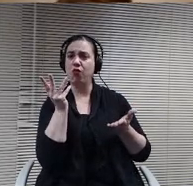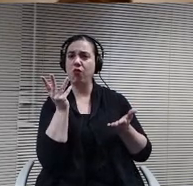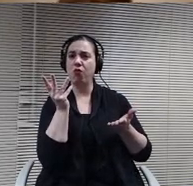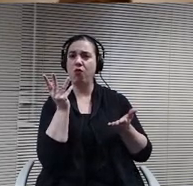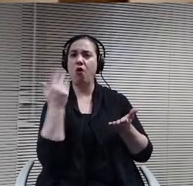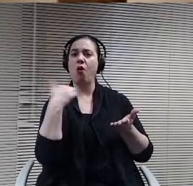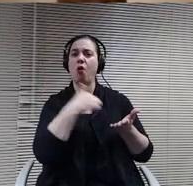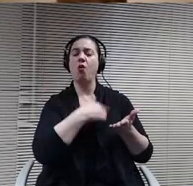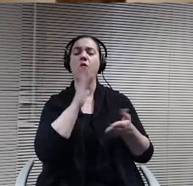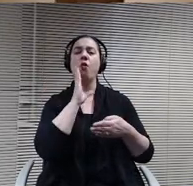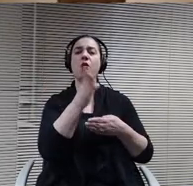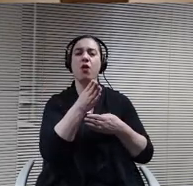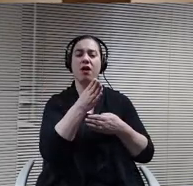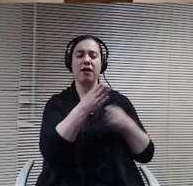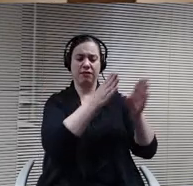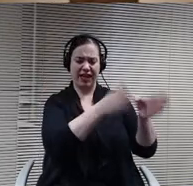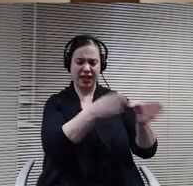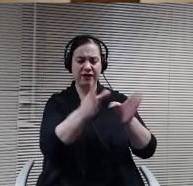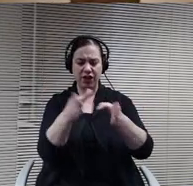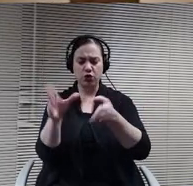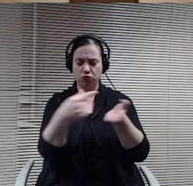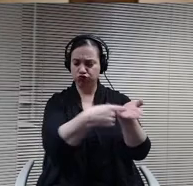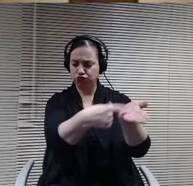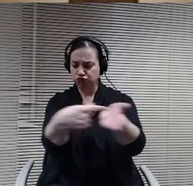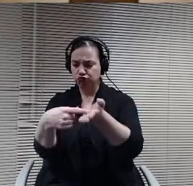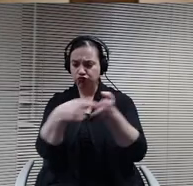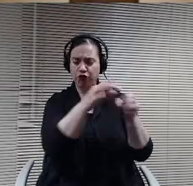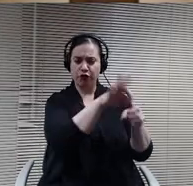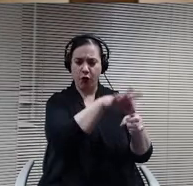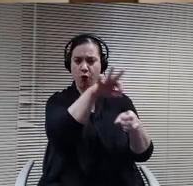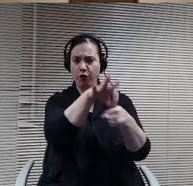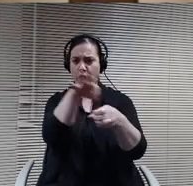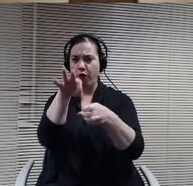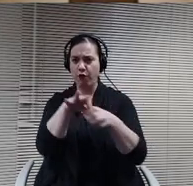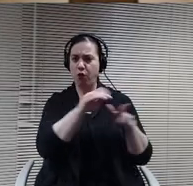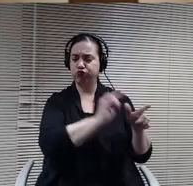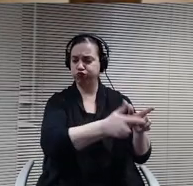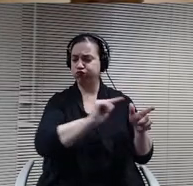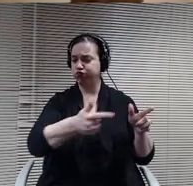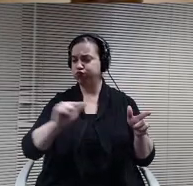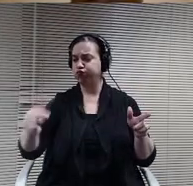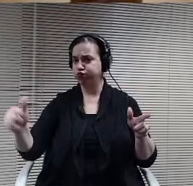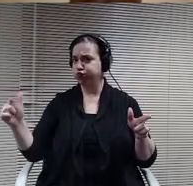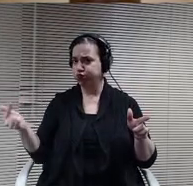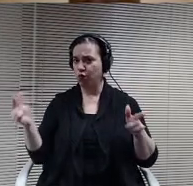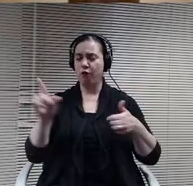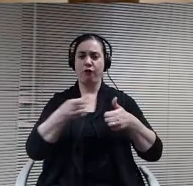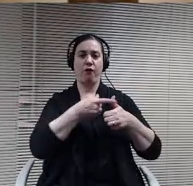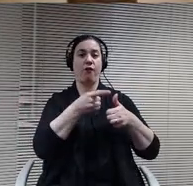individually and vote on them as we go. The first office that will elect is the chair is